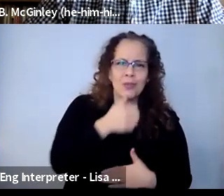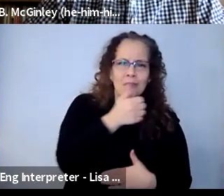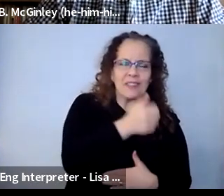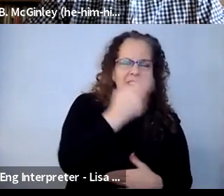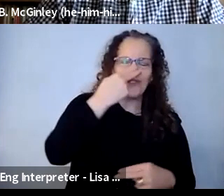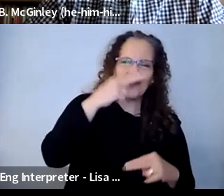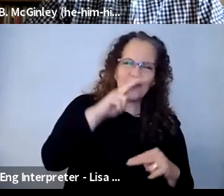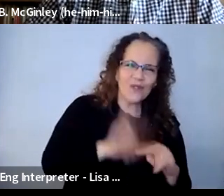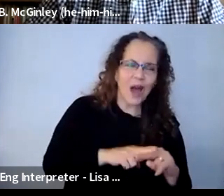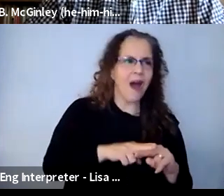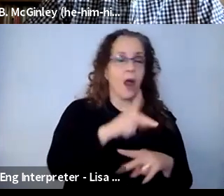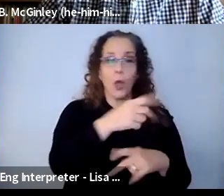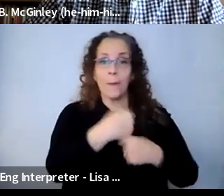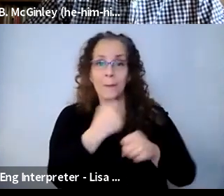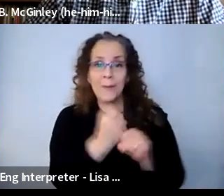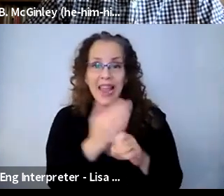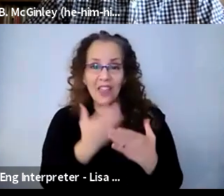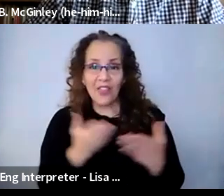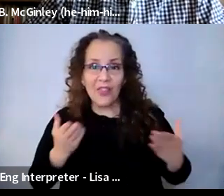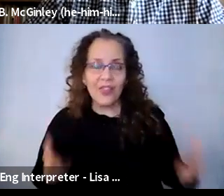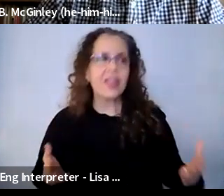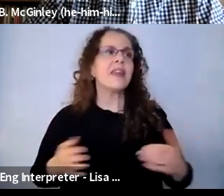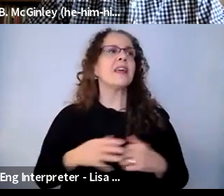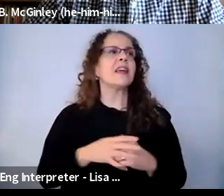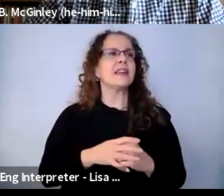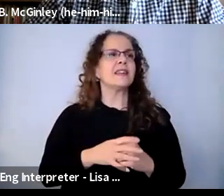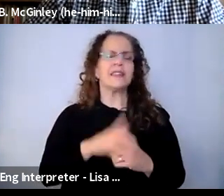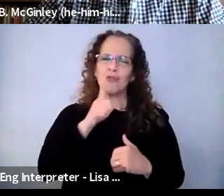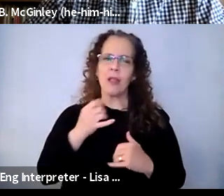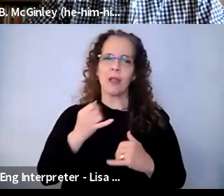interacting, they're thinking. It's a joyful feeling, like, we